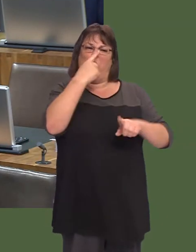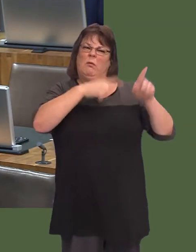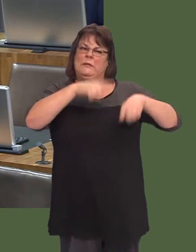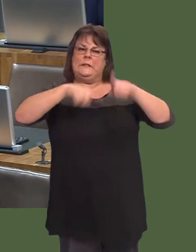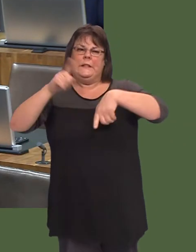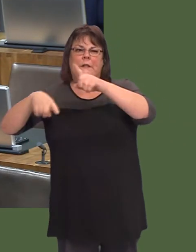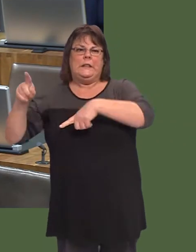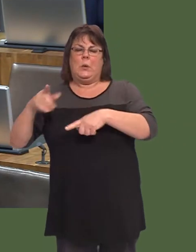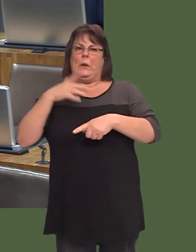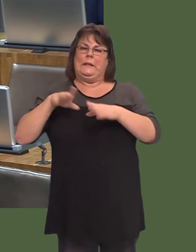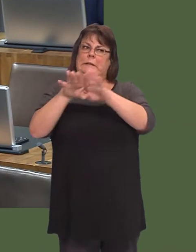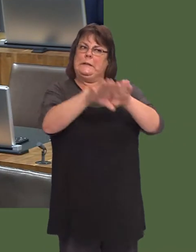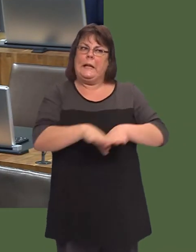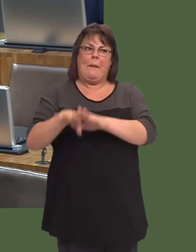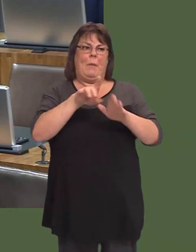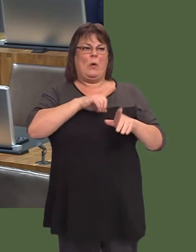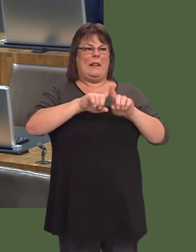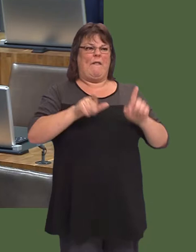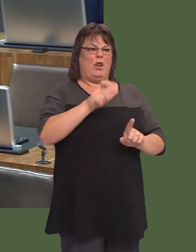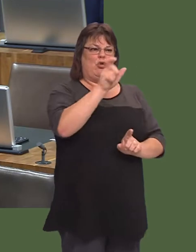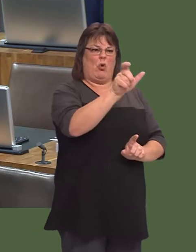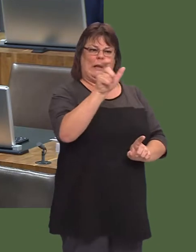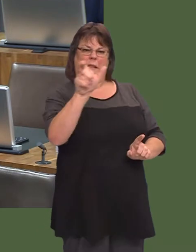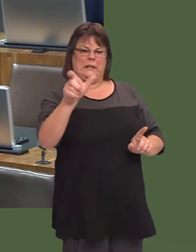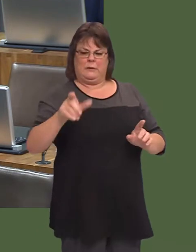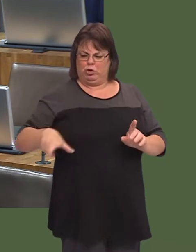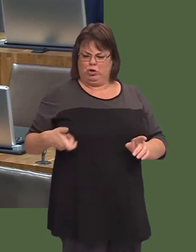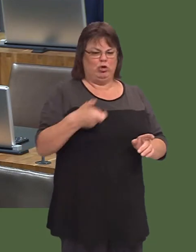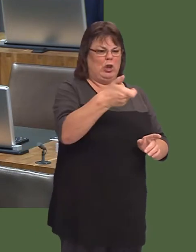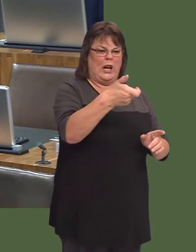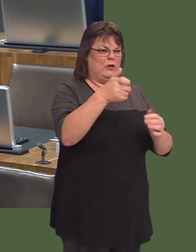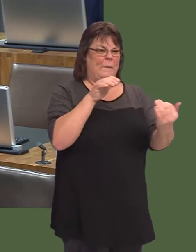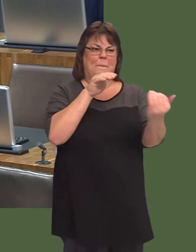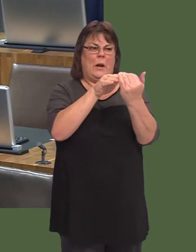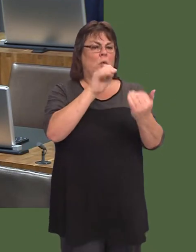As somebody who drives a hybrid, there are several different sockets that are used, and itís quite difficult to find the right charger.